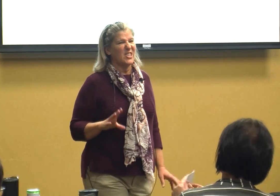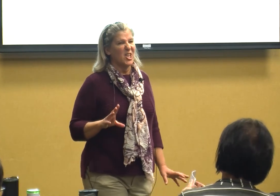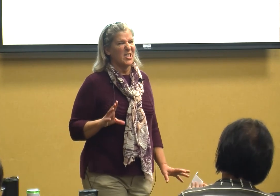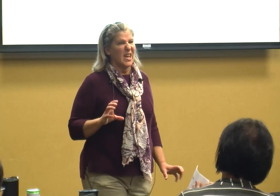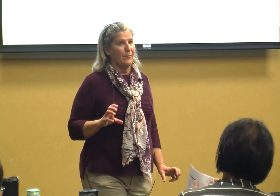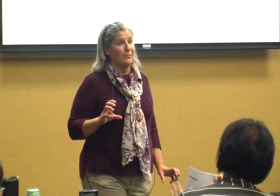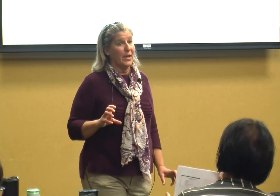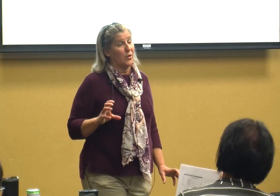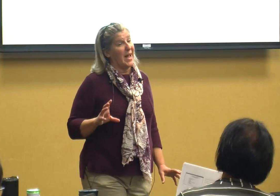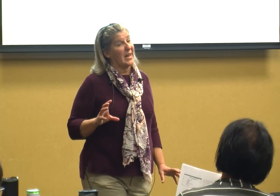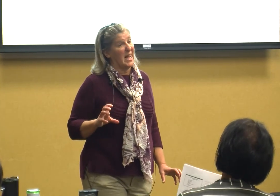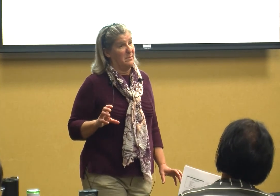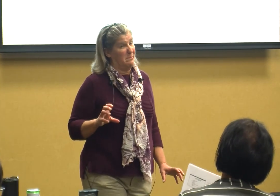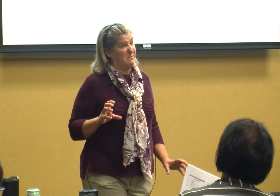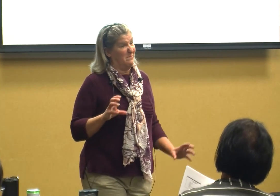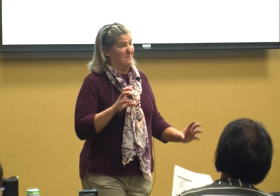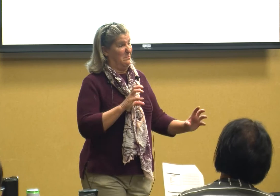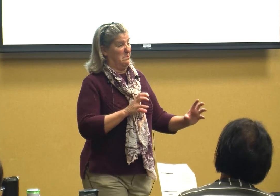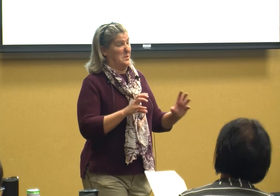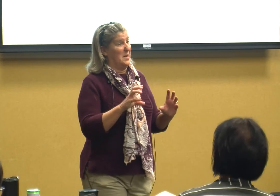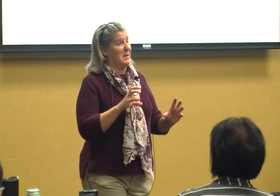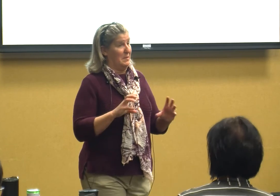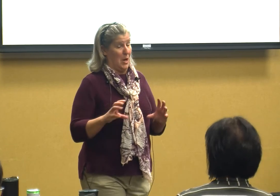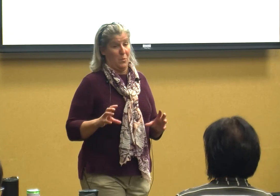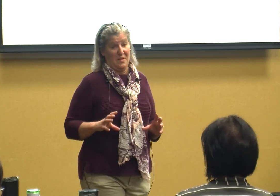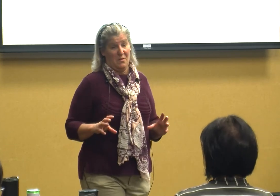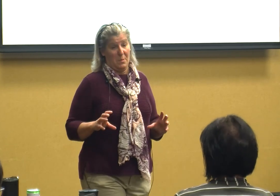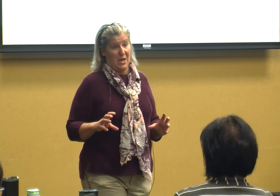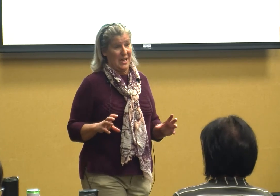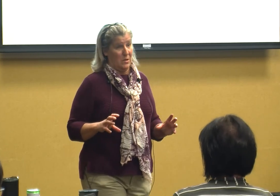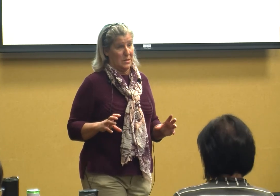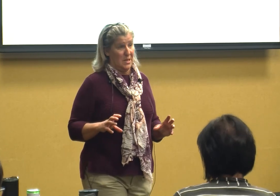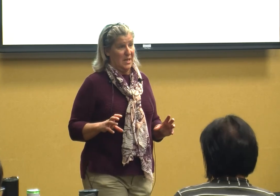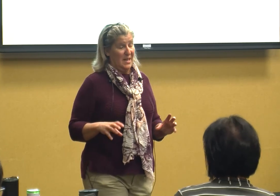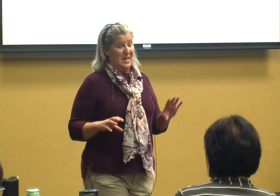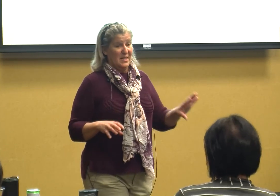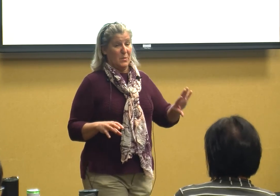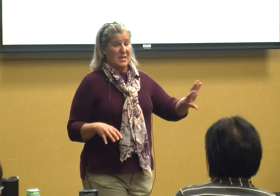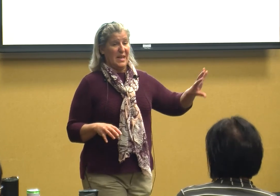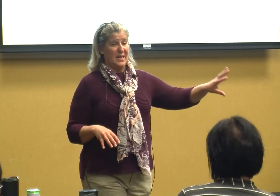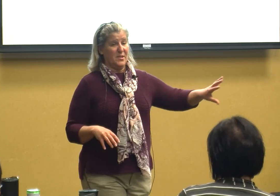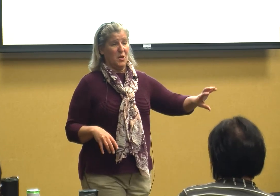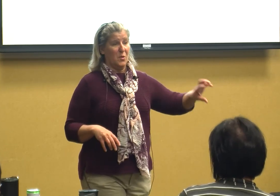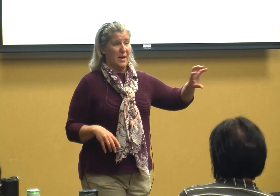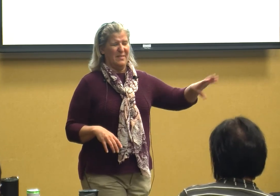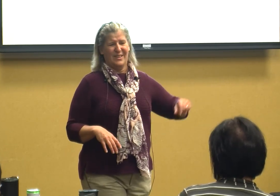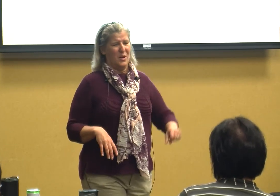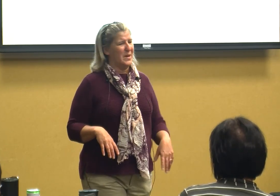just haven't how to put he been there with everybody else so it's easier you know he